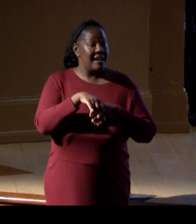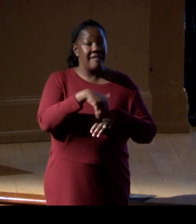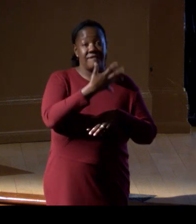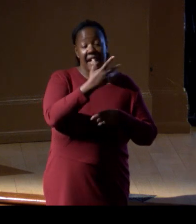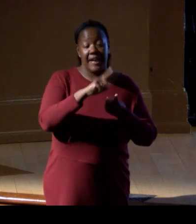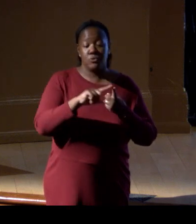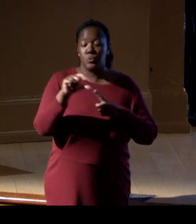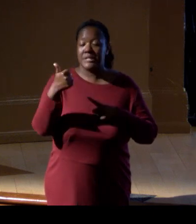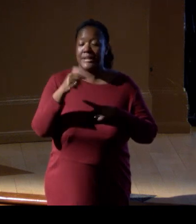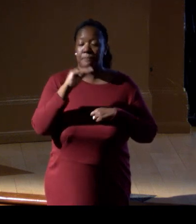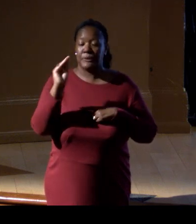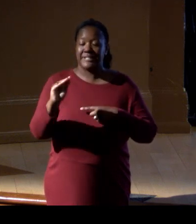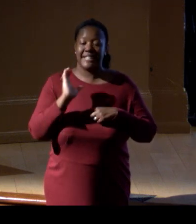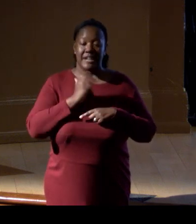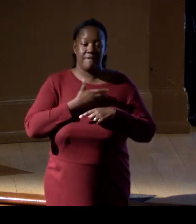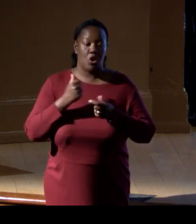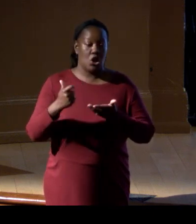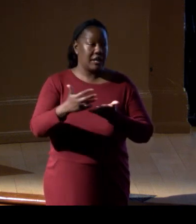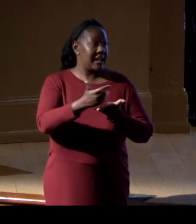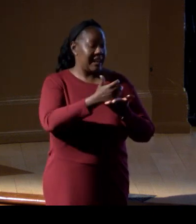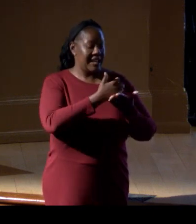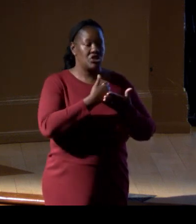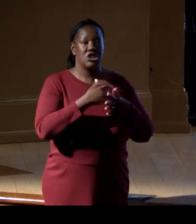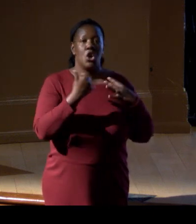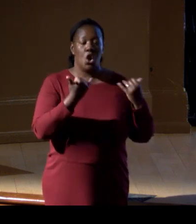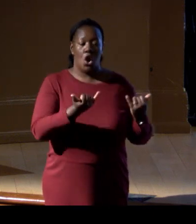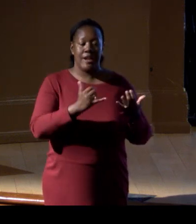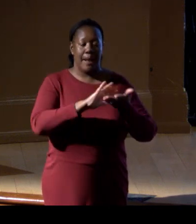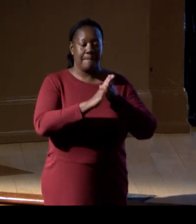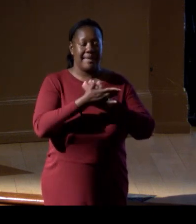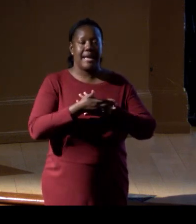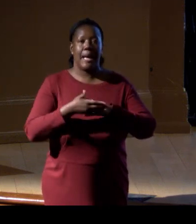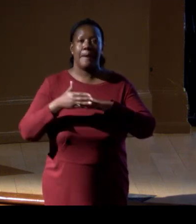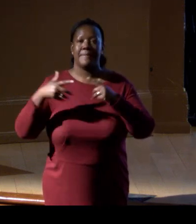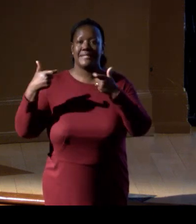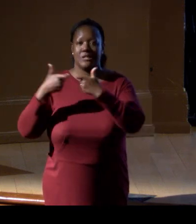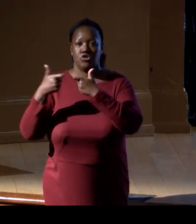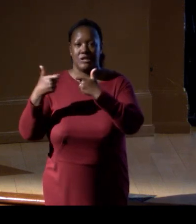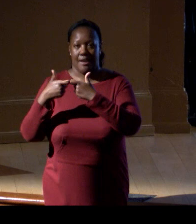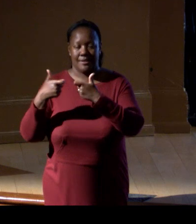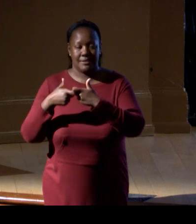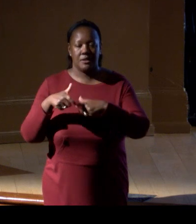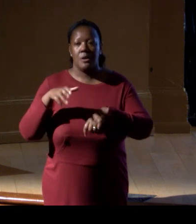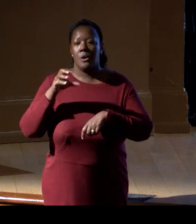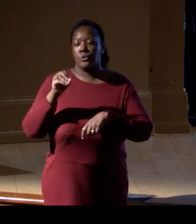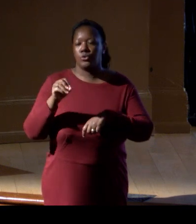of our collections are actually digitized, and so, the ability to apply AI models